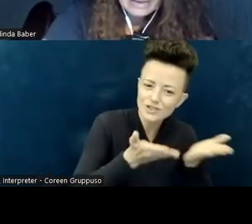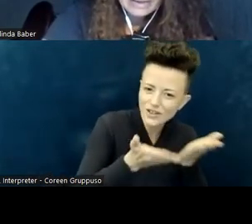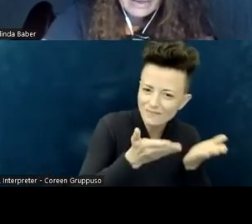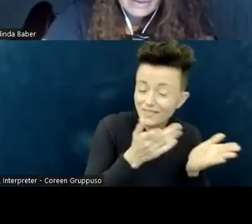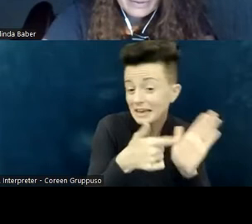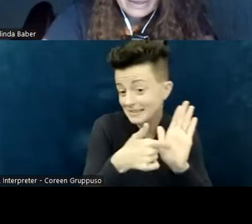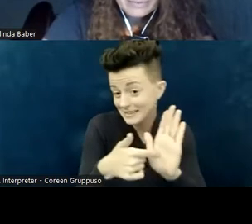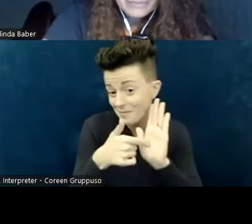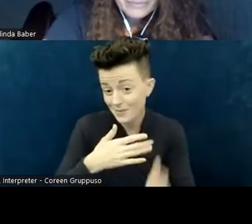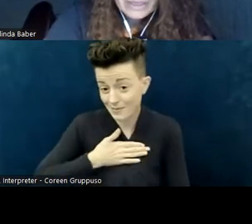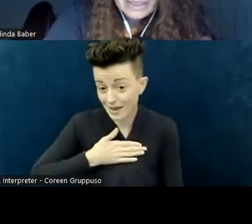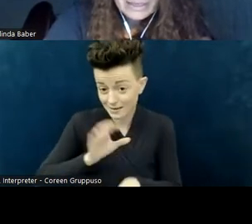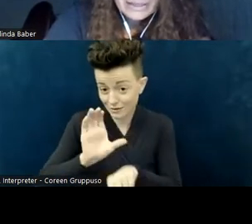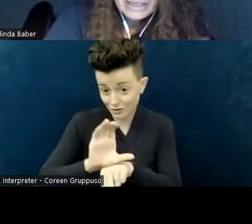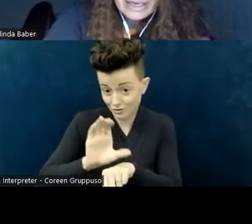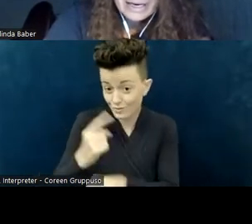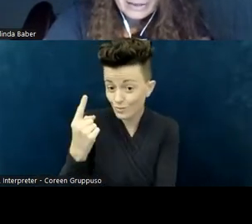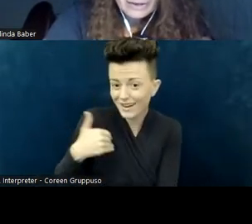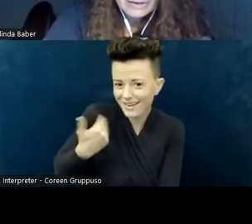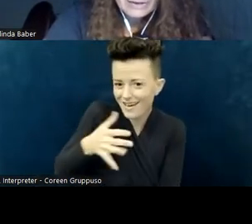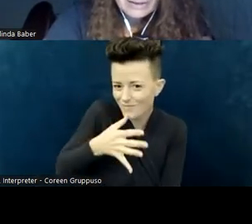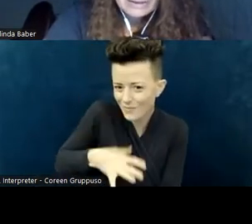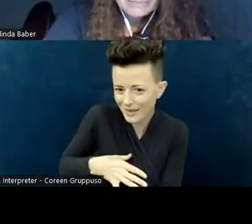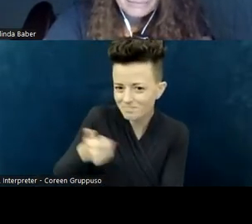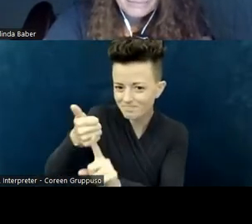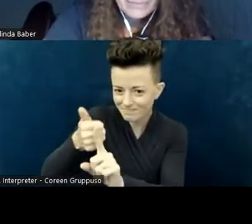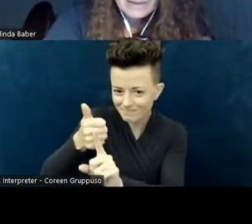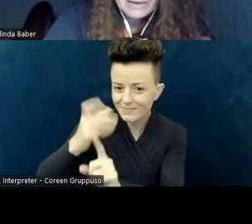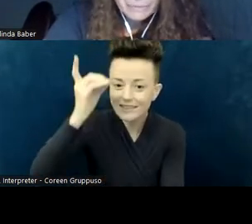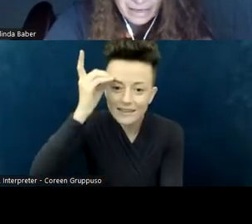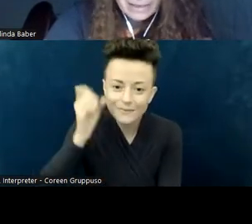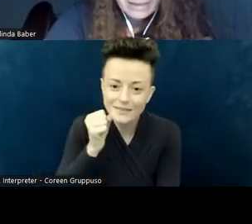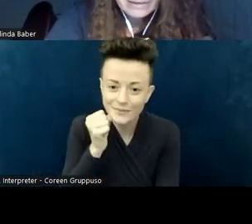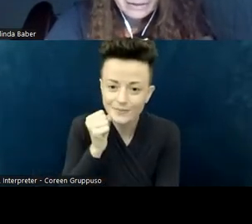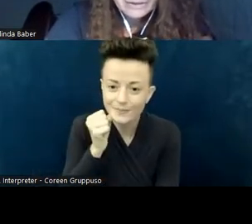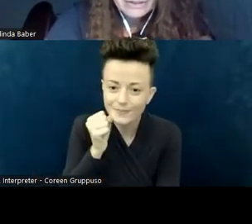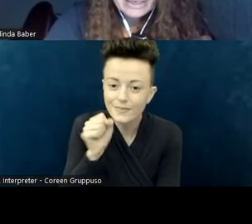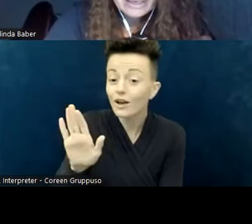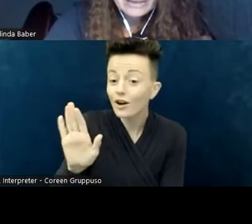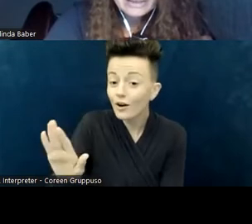and she and her friend in the church